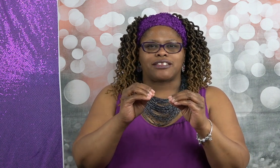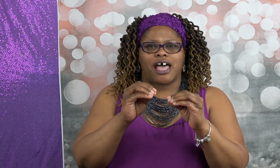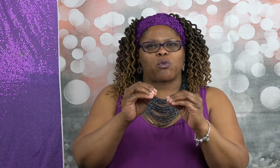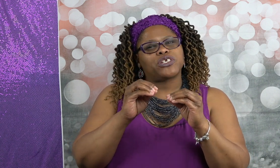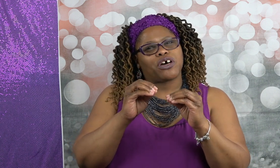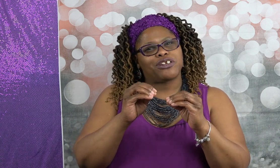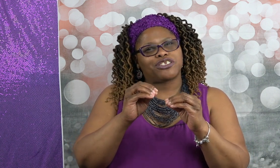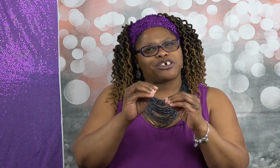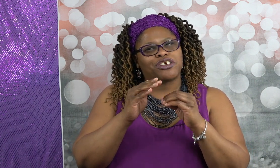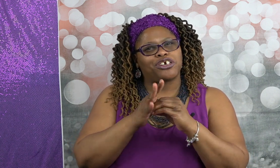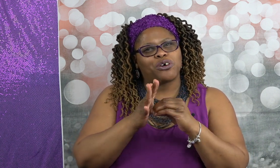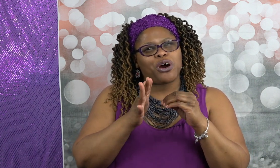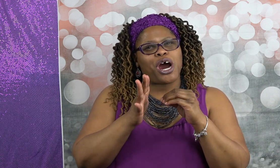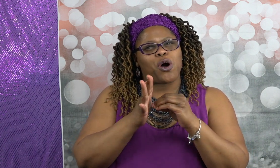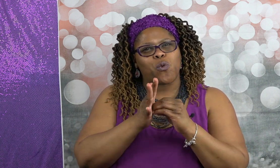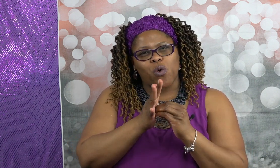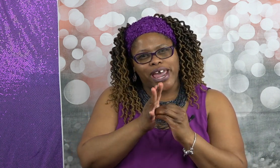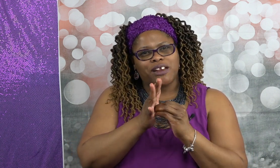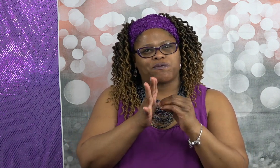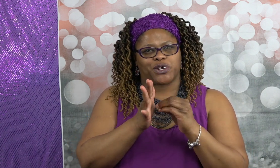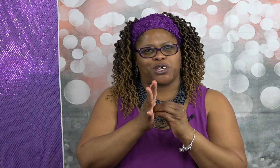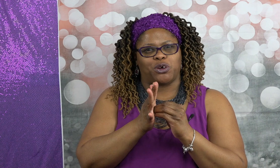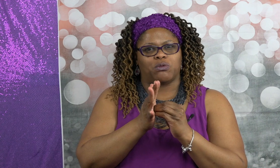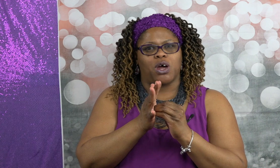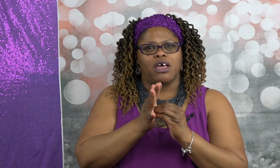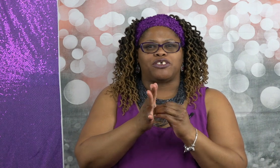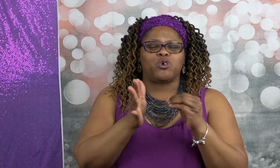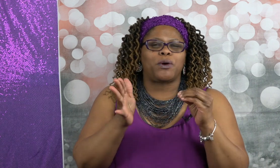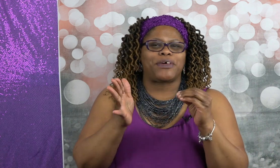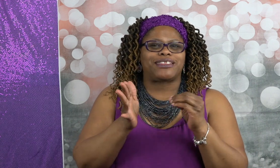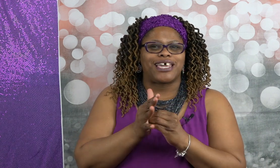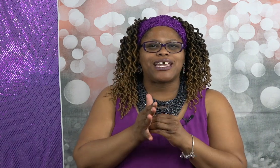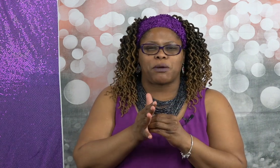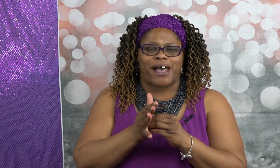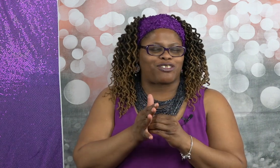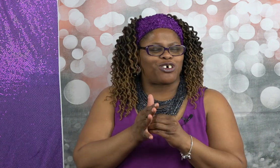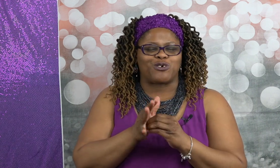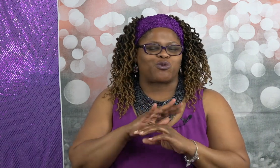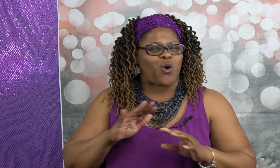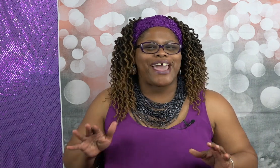was going to secure a win for you you would be thinking about those way